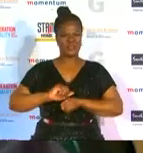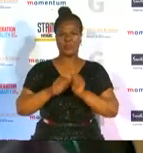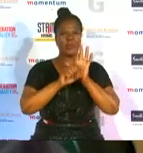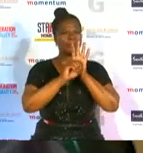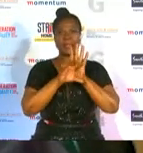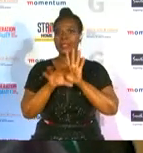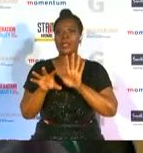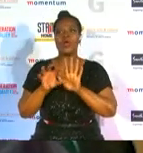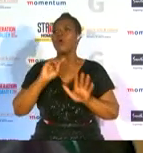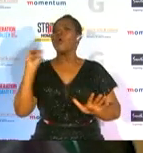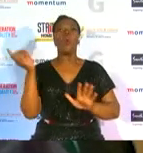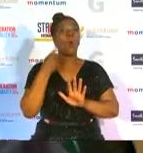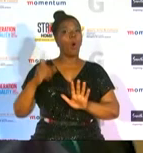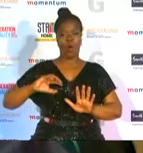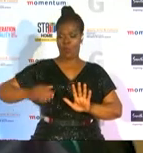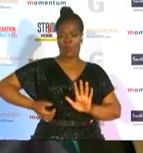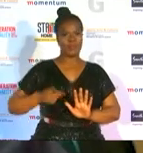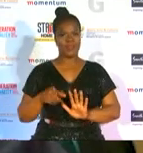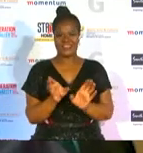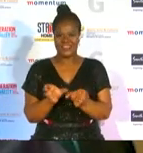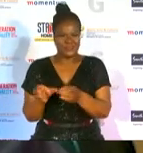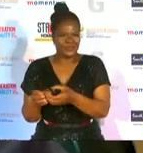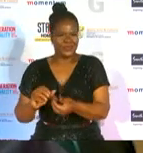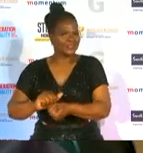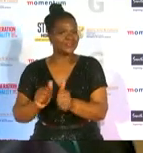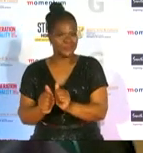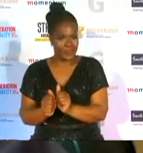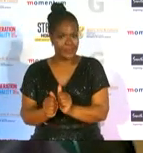and other women in the sporting sector who by virtue